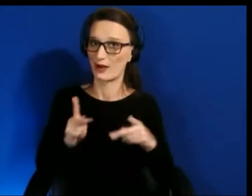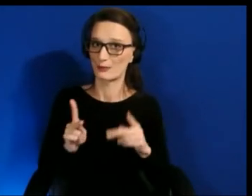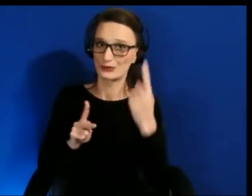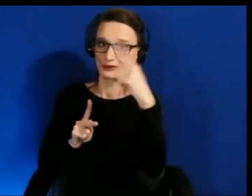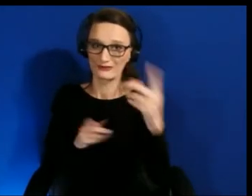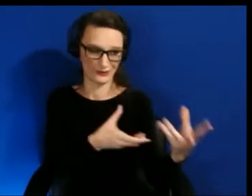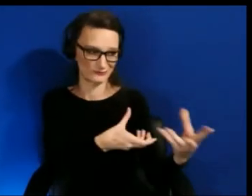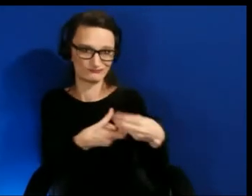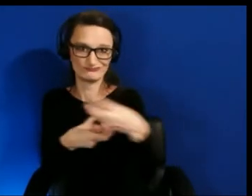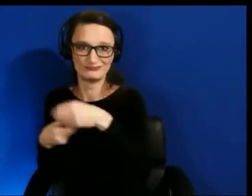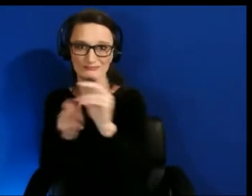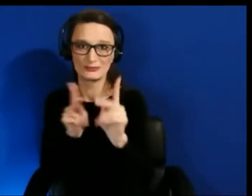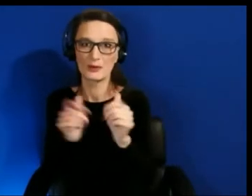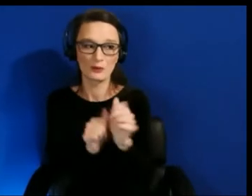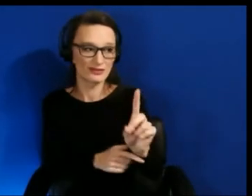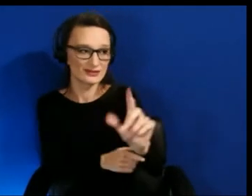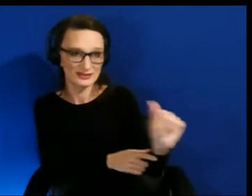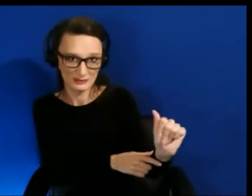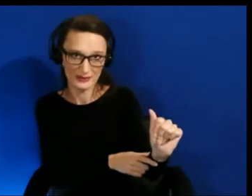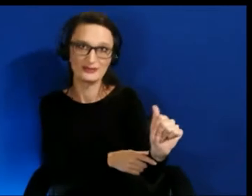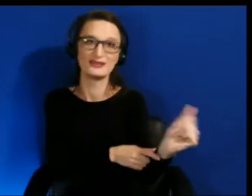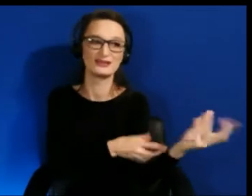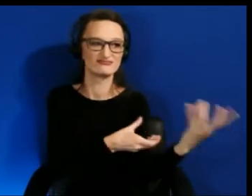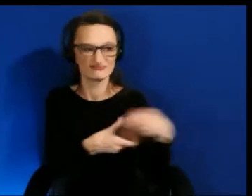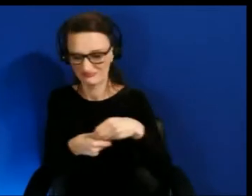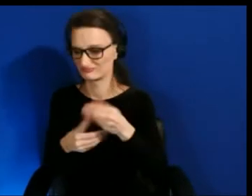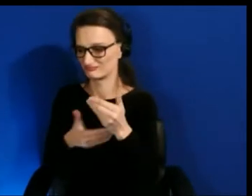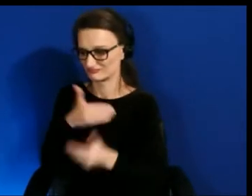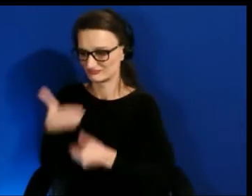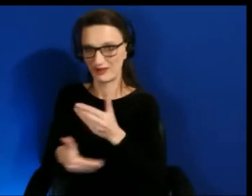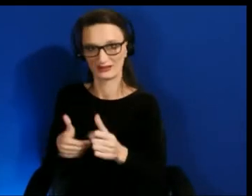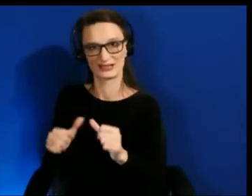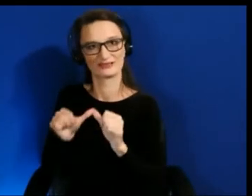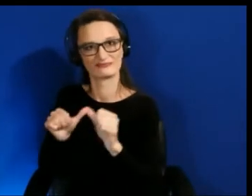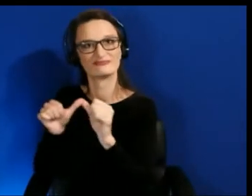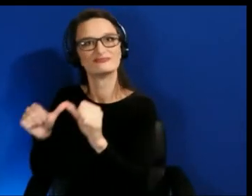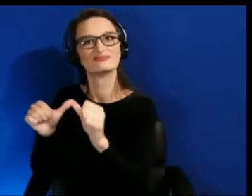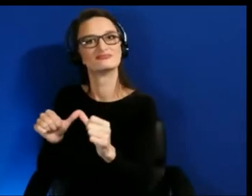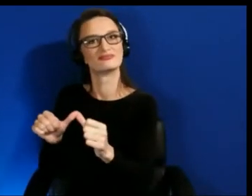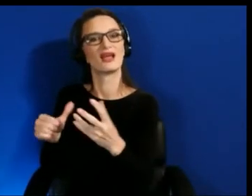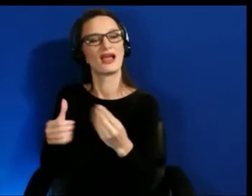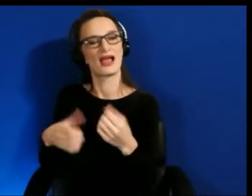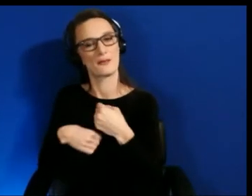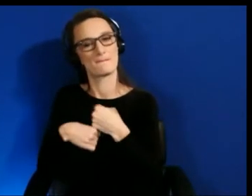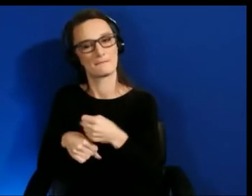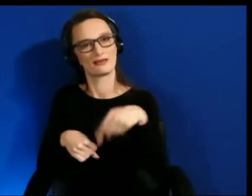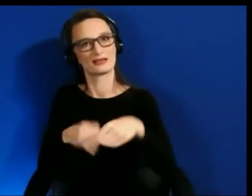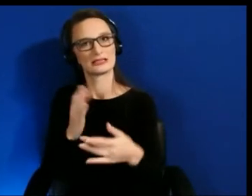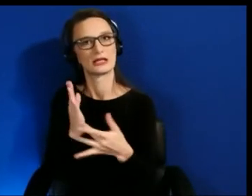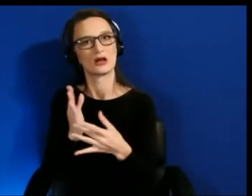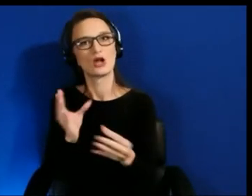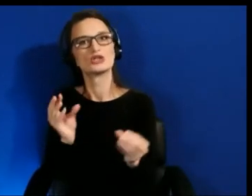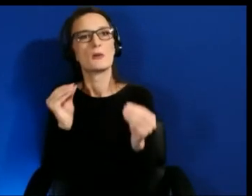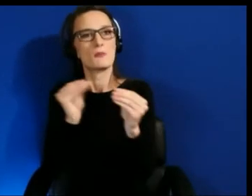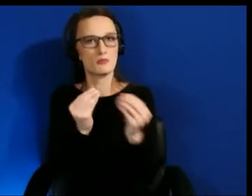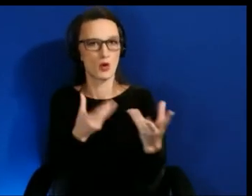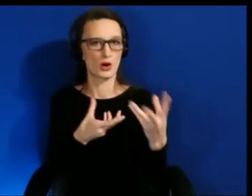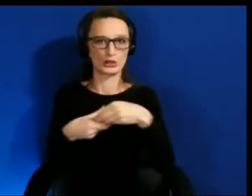that and make the technology more inclusive than others have been. I'm excited to be here.